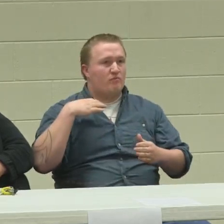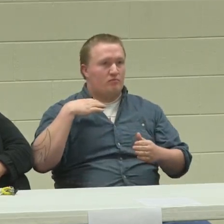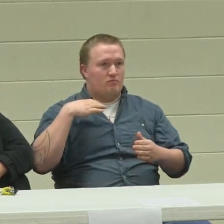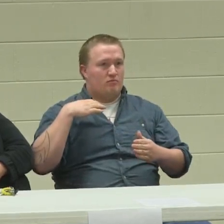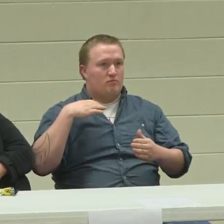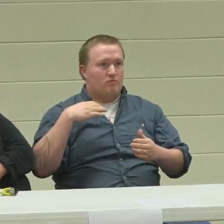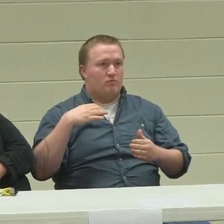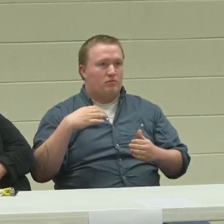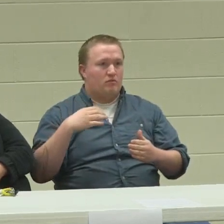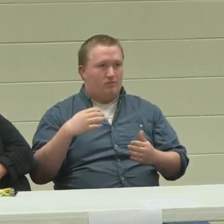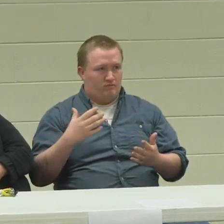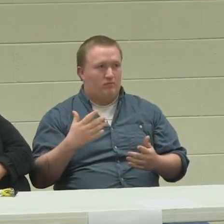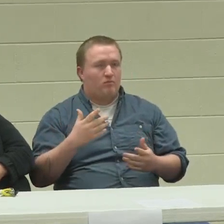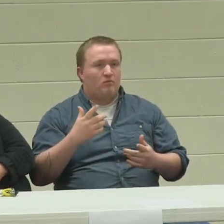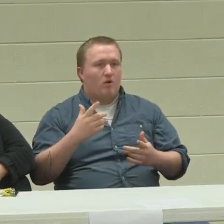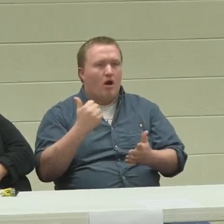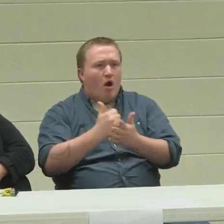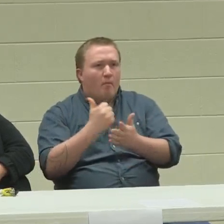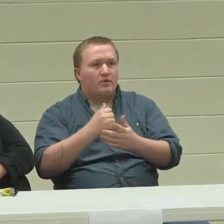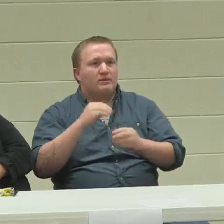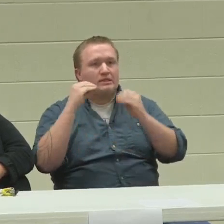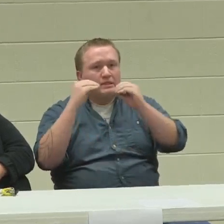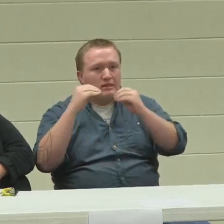and it was more of a leadership position.